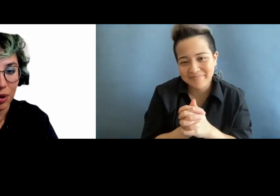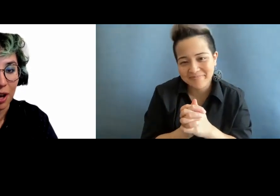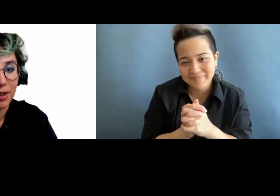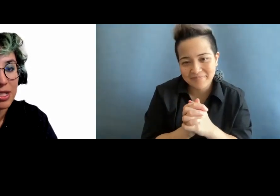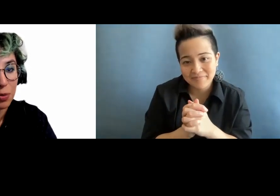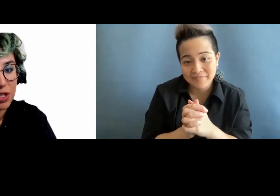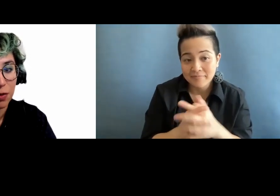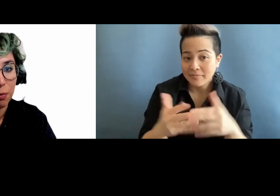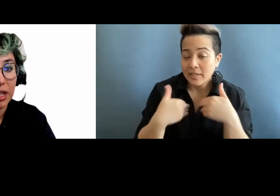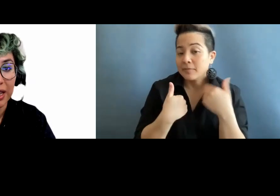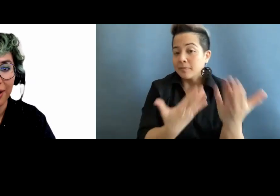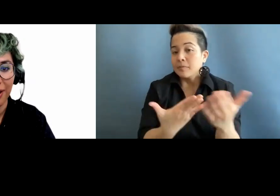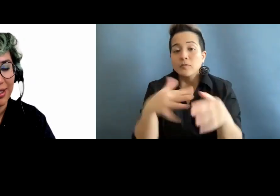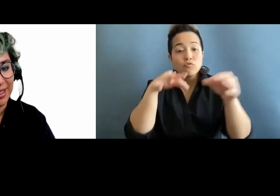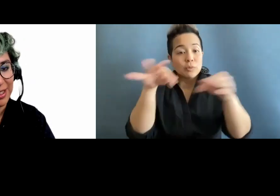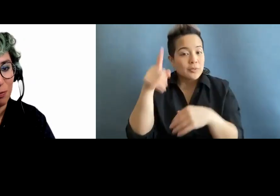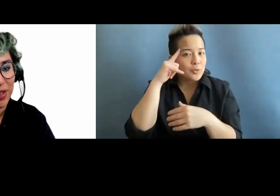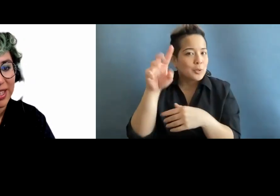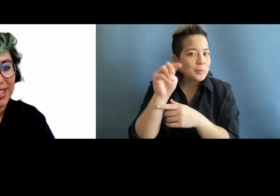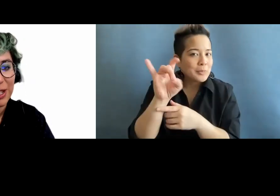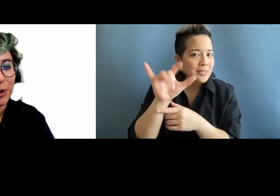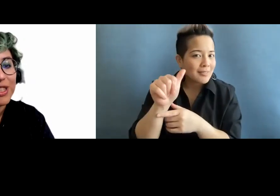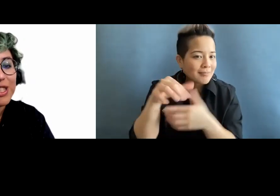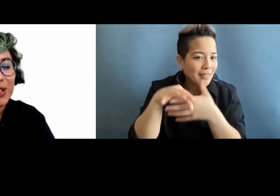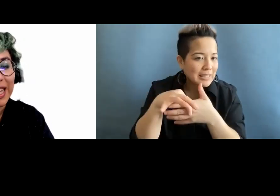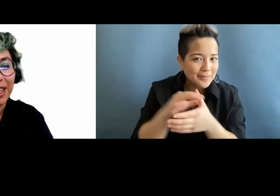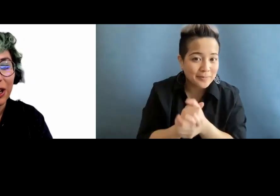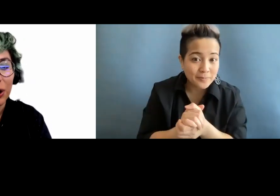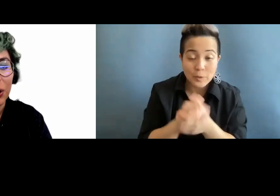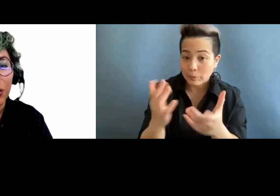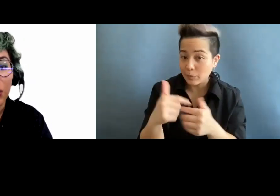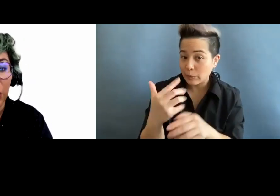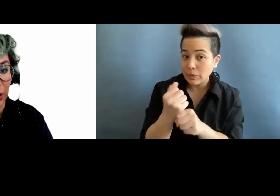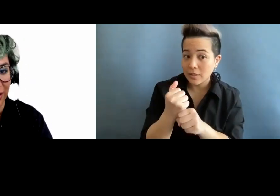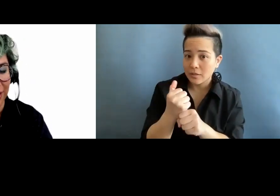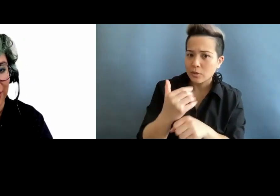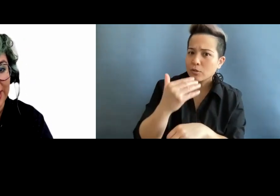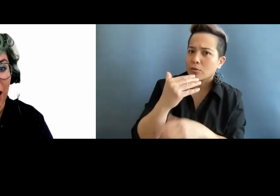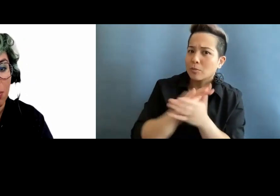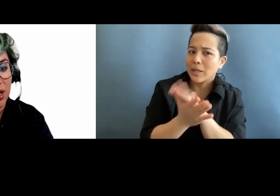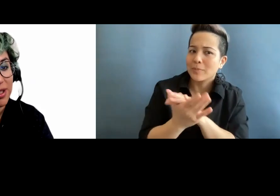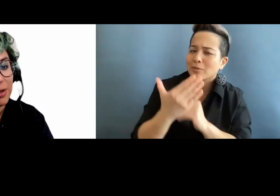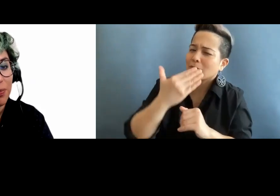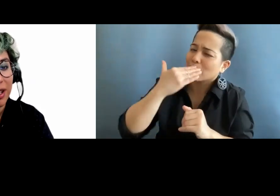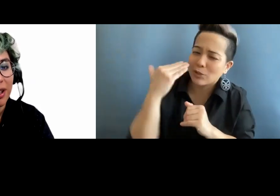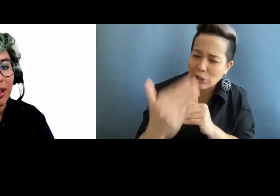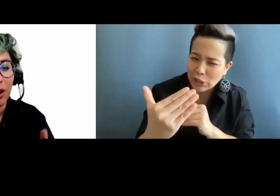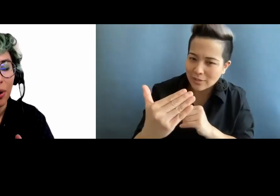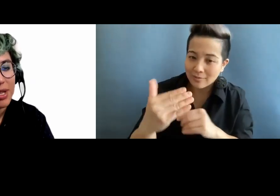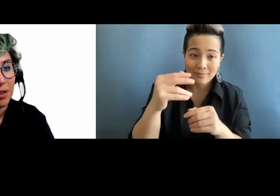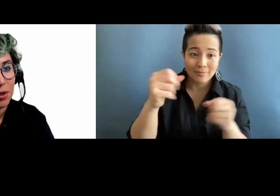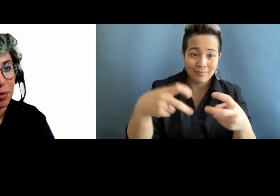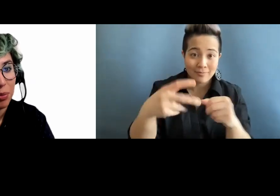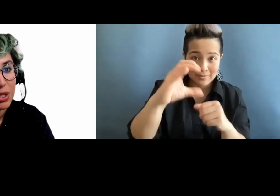We have descriptions for media content. So to get good closed captions, you always have to remember